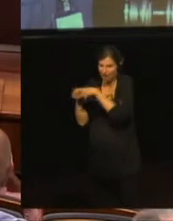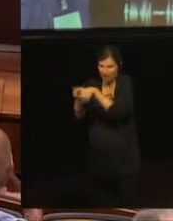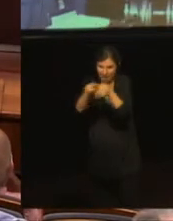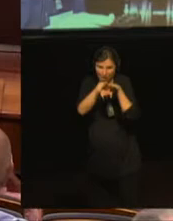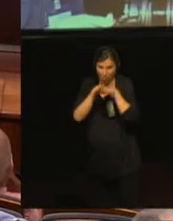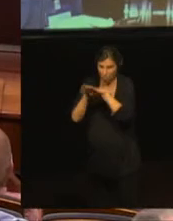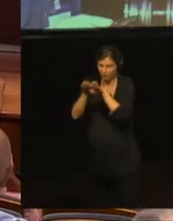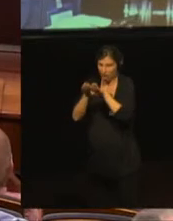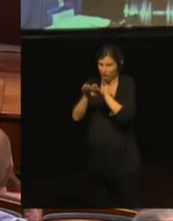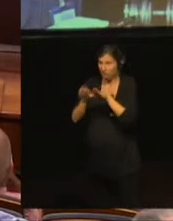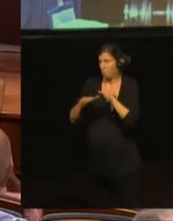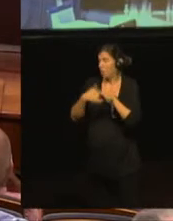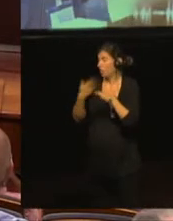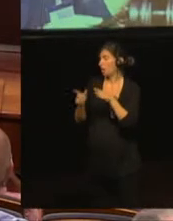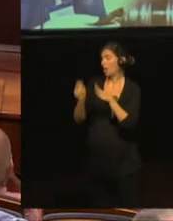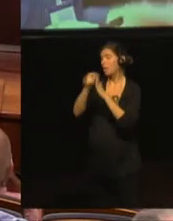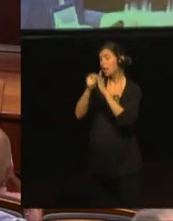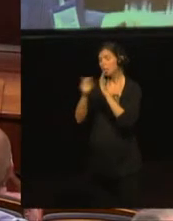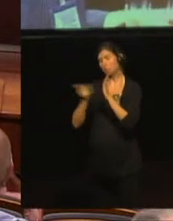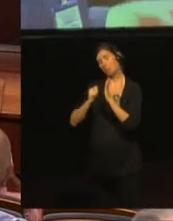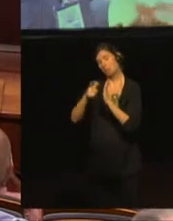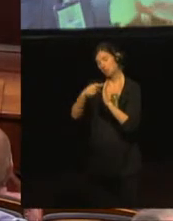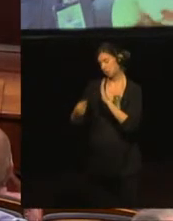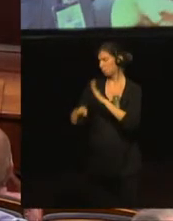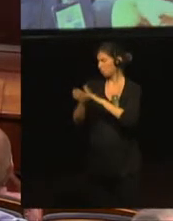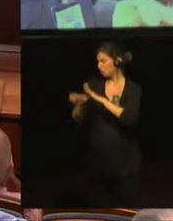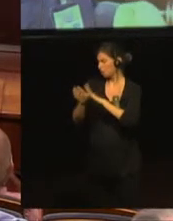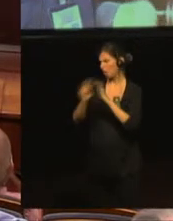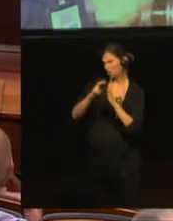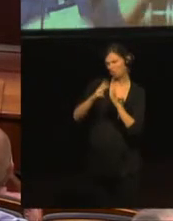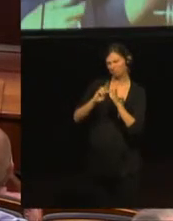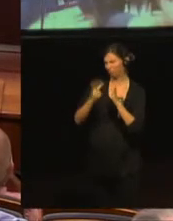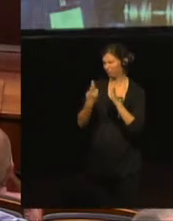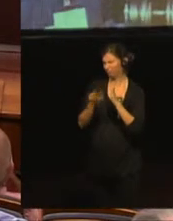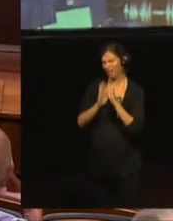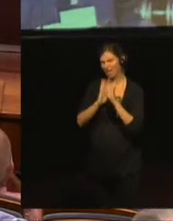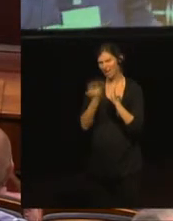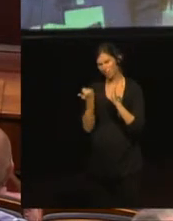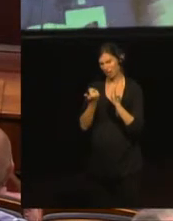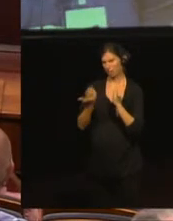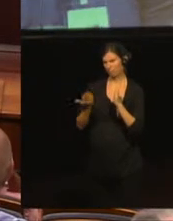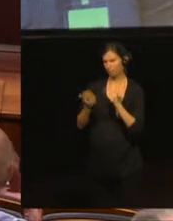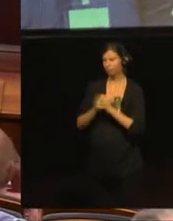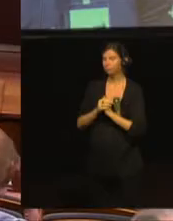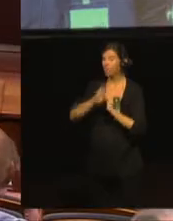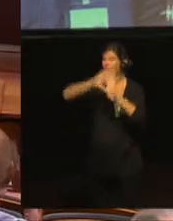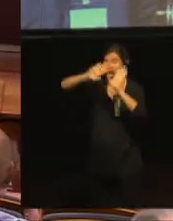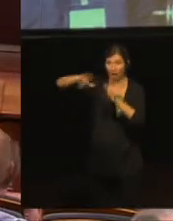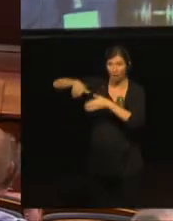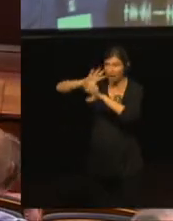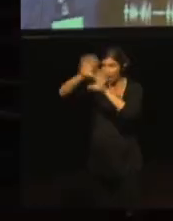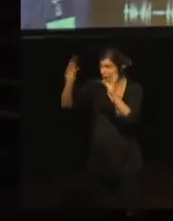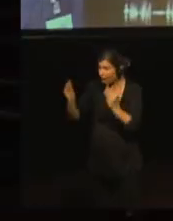But finally we could approve the indicators. That is how they became the IDbEE.